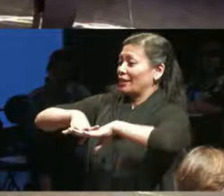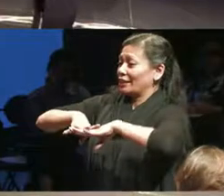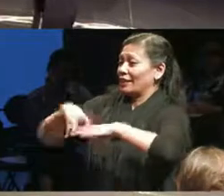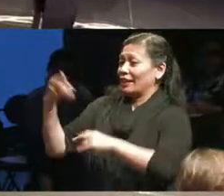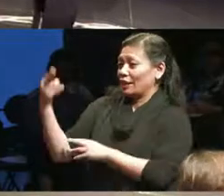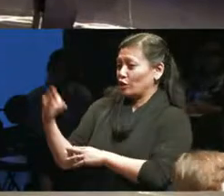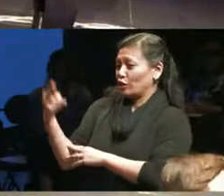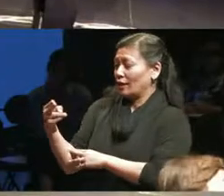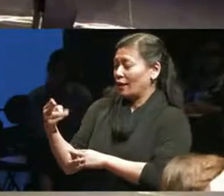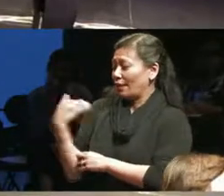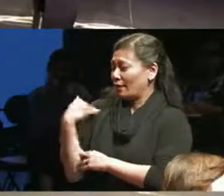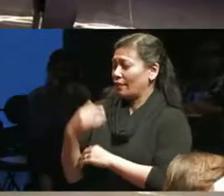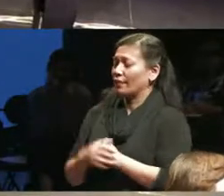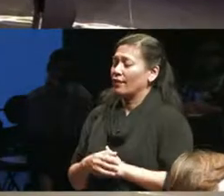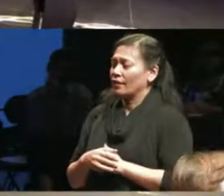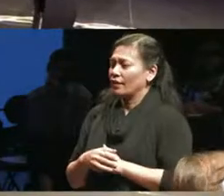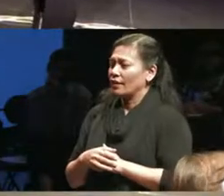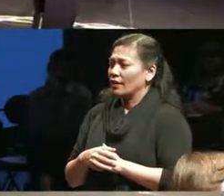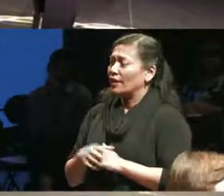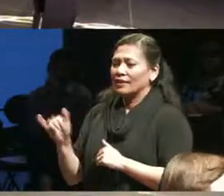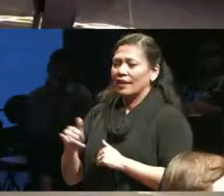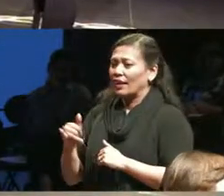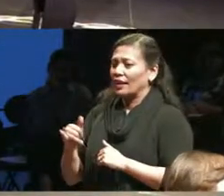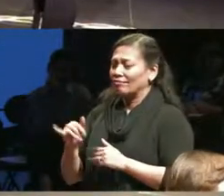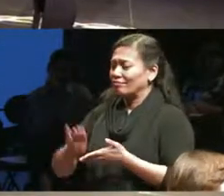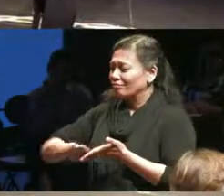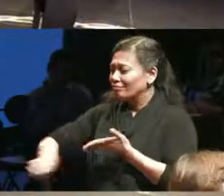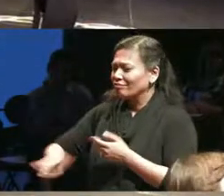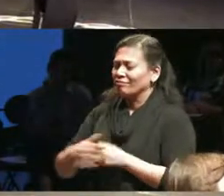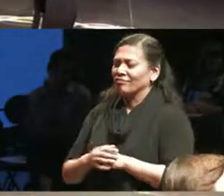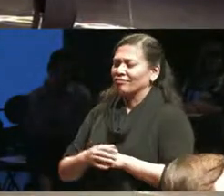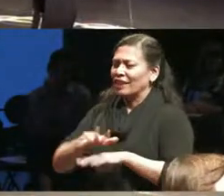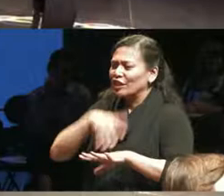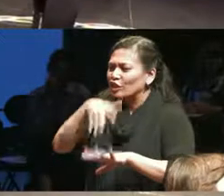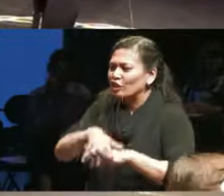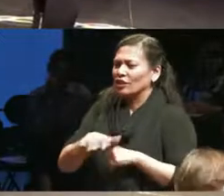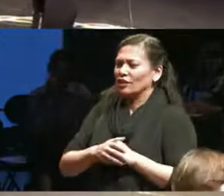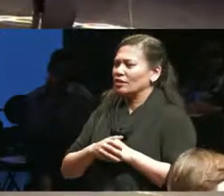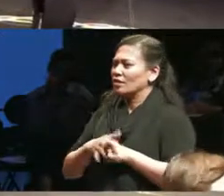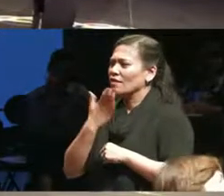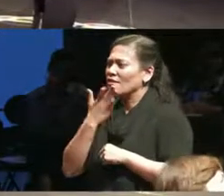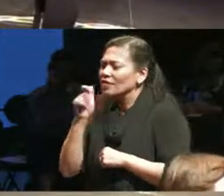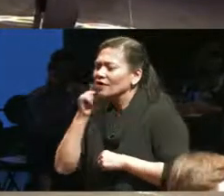course with visualized people indigenous people indigenous death before